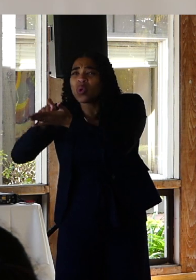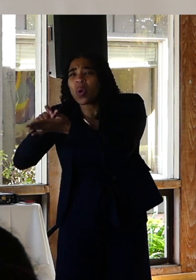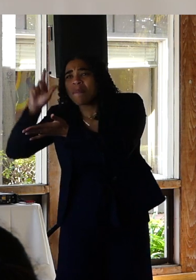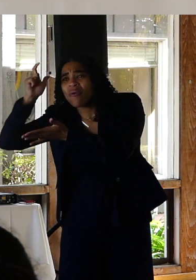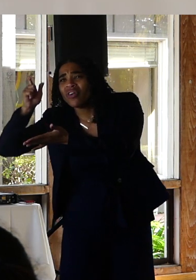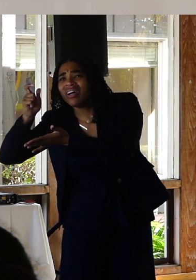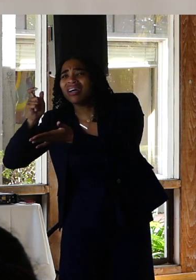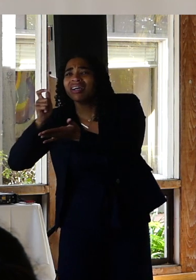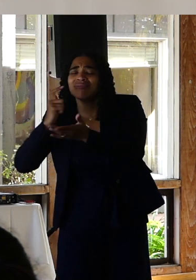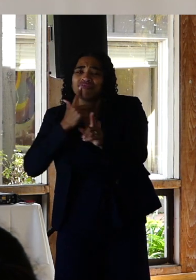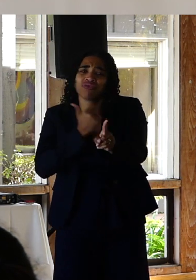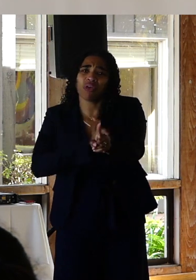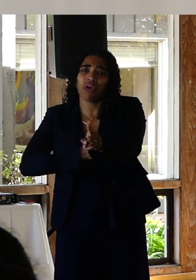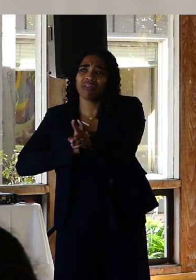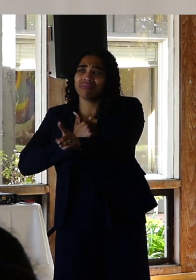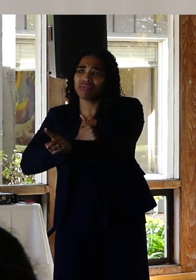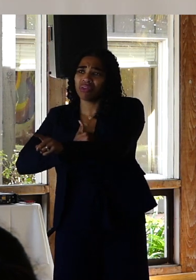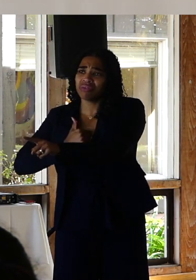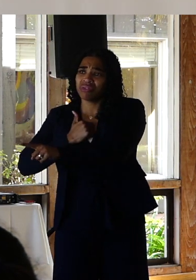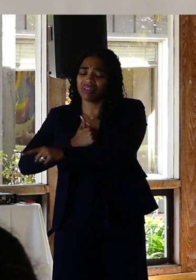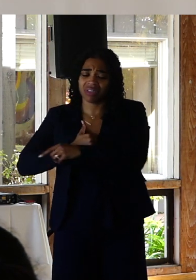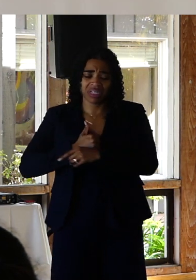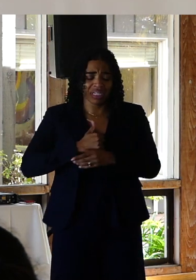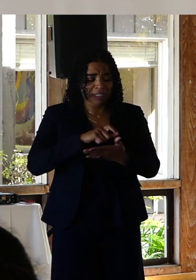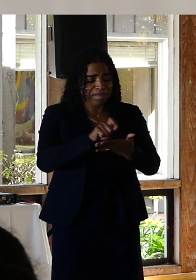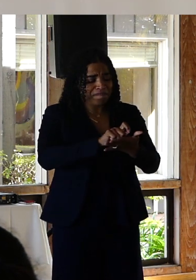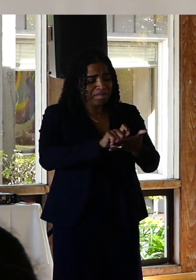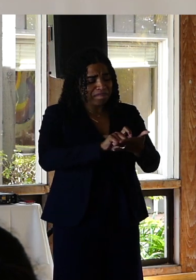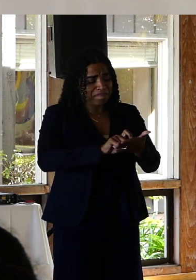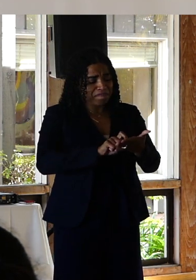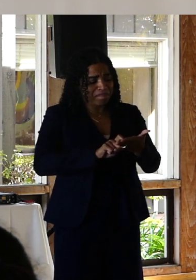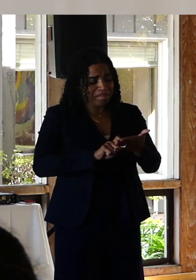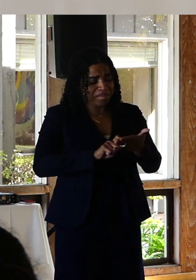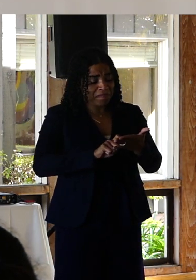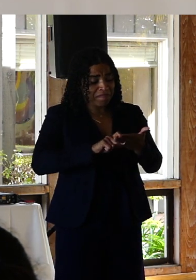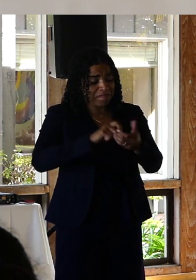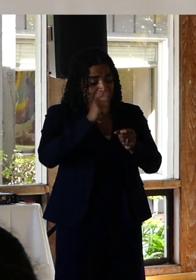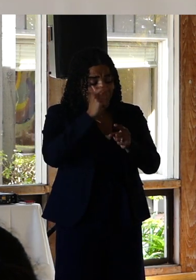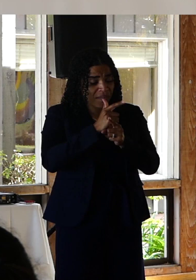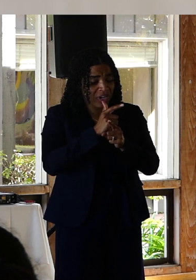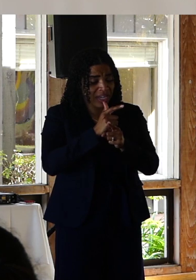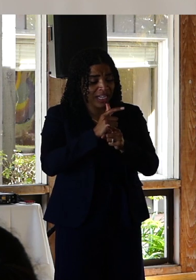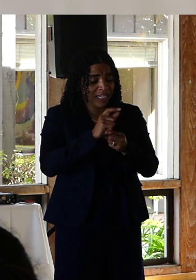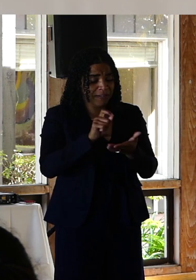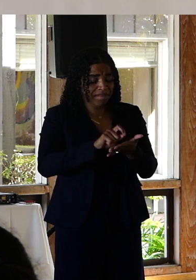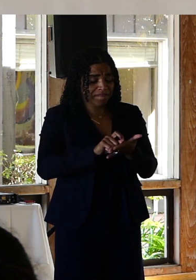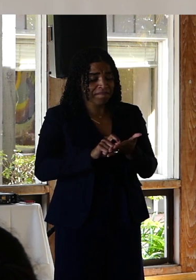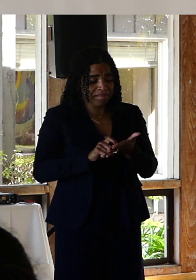to them. I'd finished the letter to my partner and I was starting on a letter